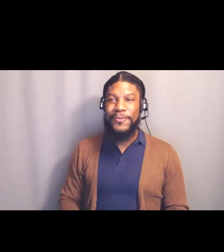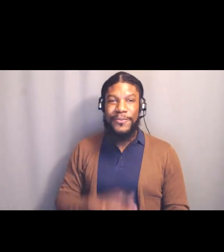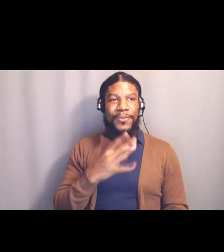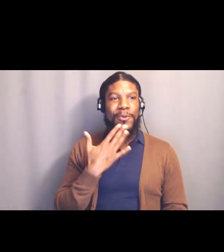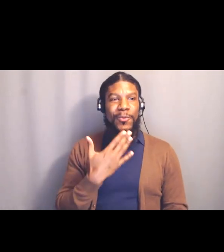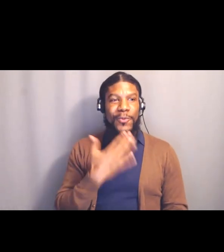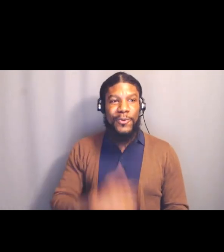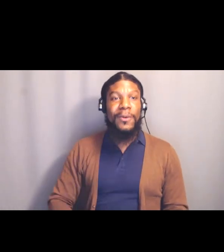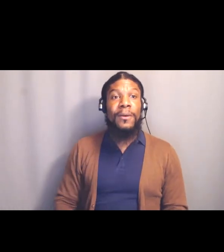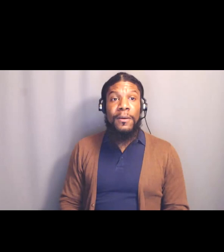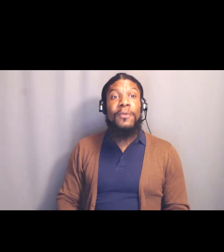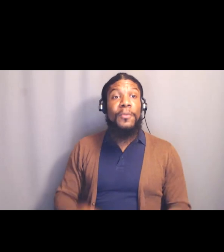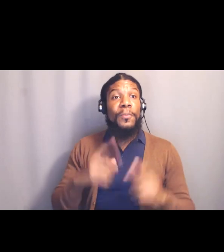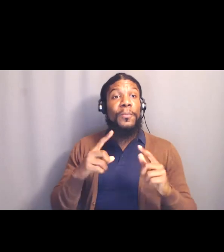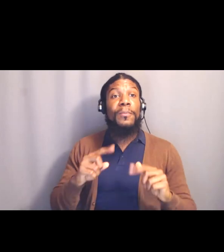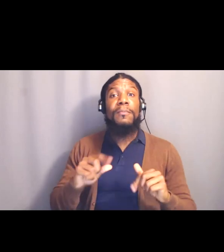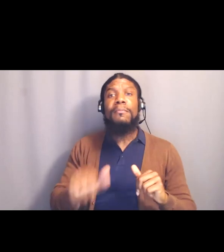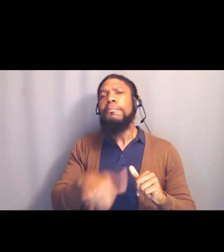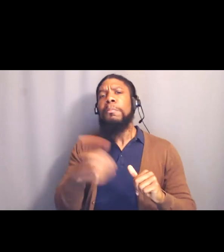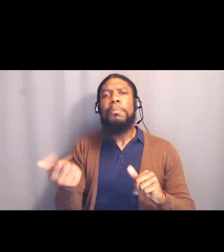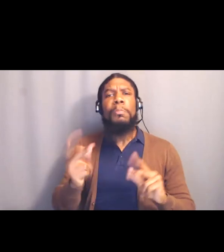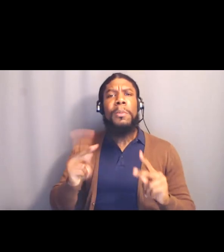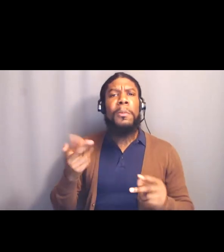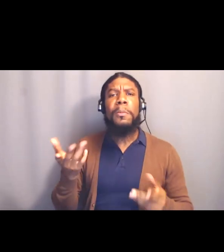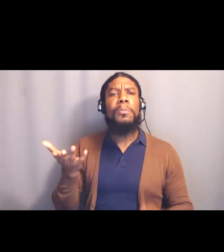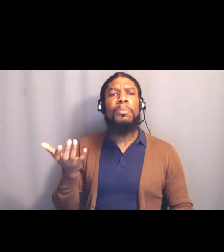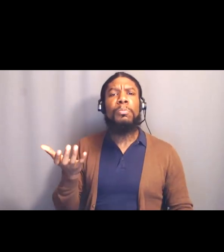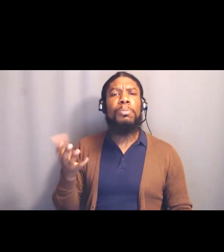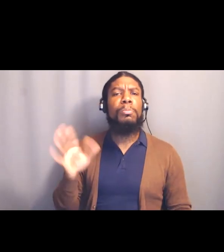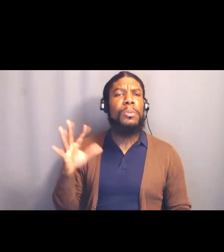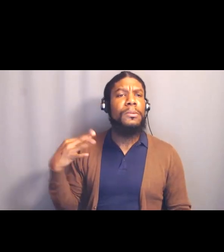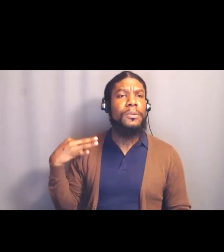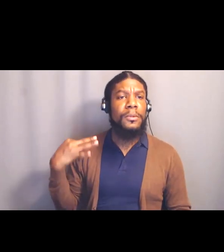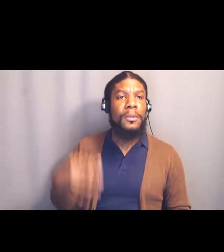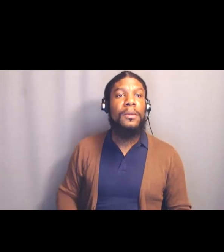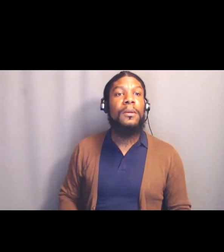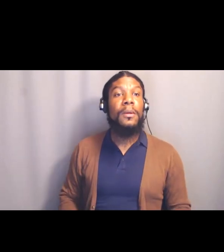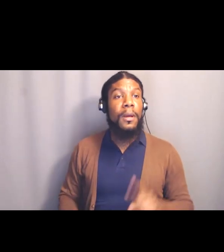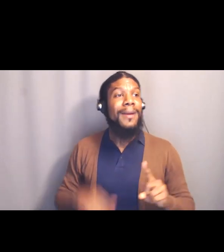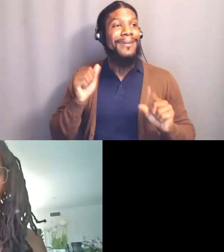Anybody else wanna share? I can share, I first wanna say I'm really struck